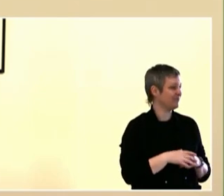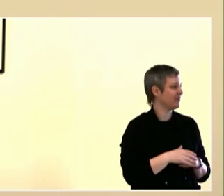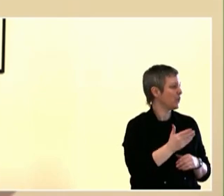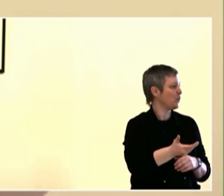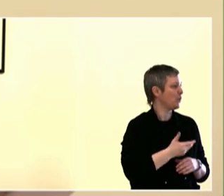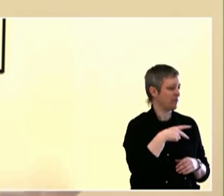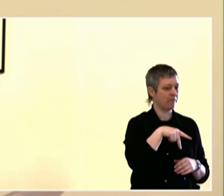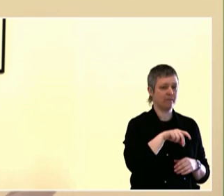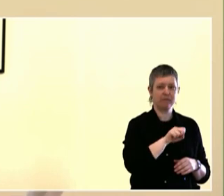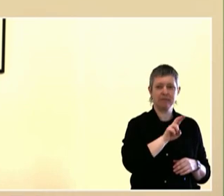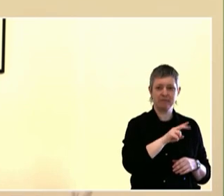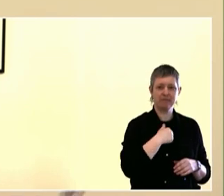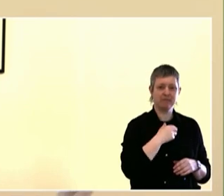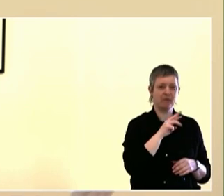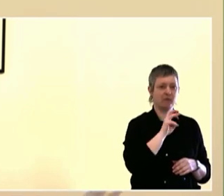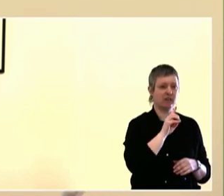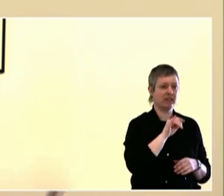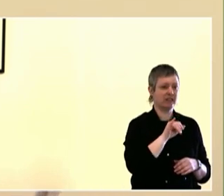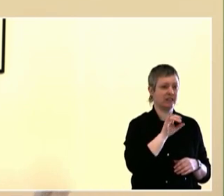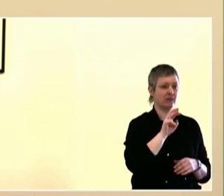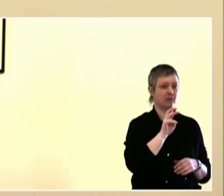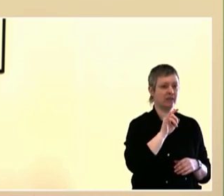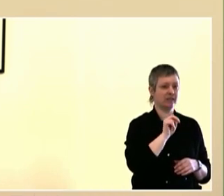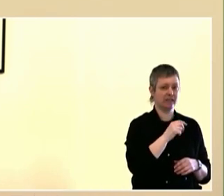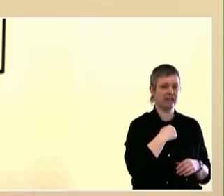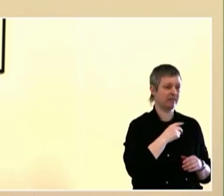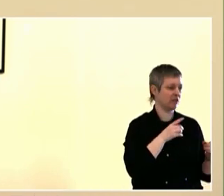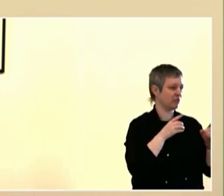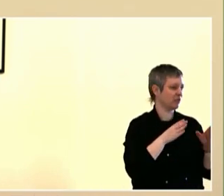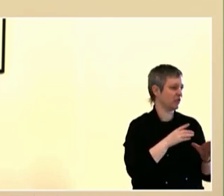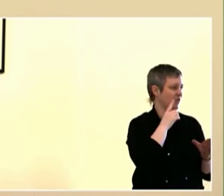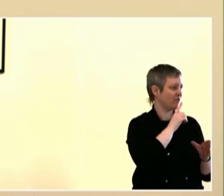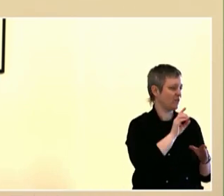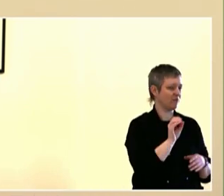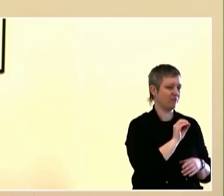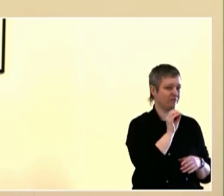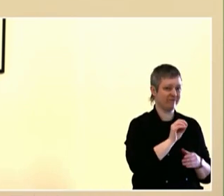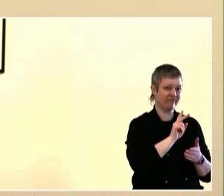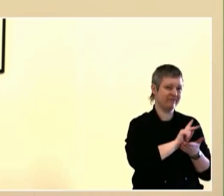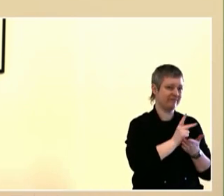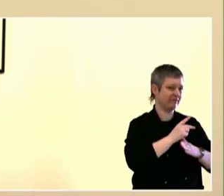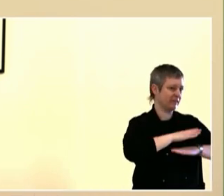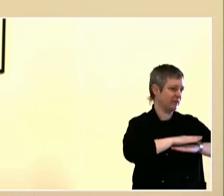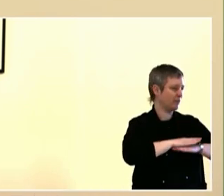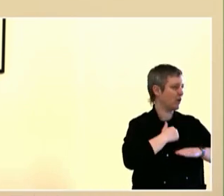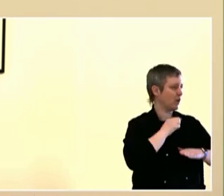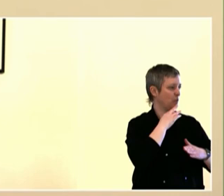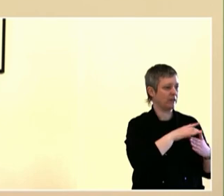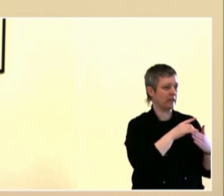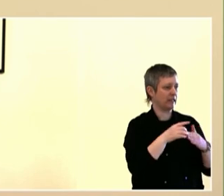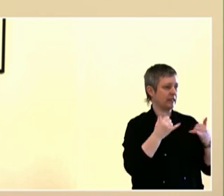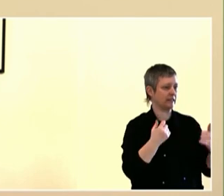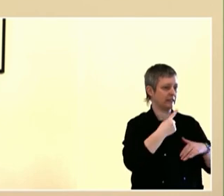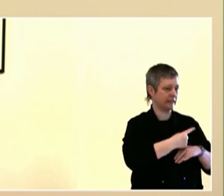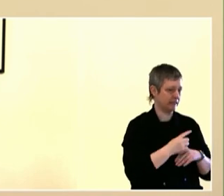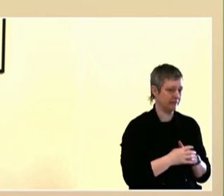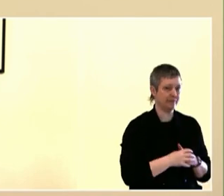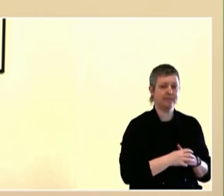If you can hear my voice, clap two times. If you can hear my voice, clap three times. Thank you. Glad you're here.